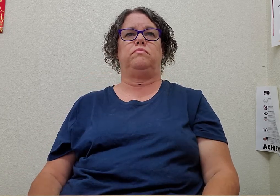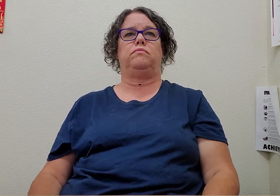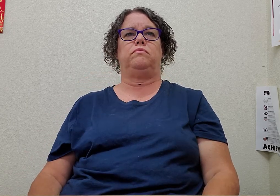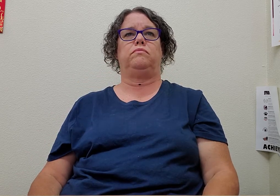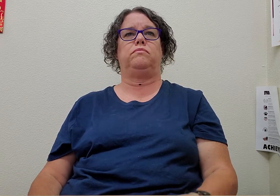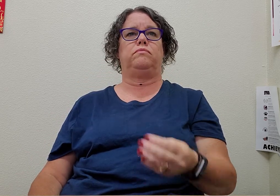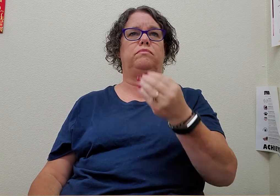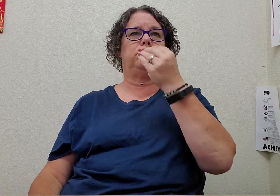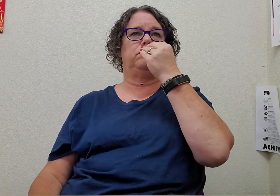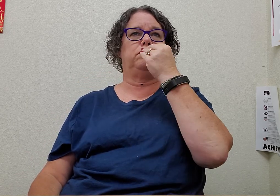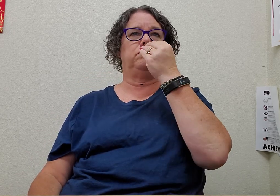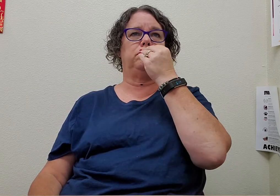cafeteria (eat room)